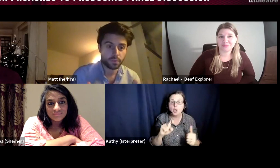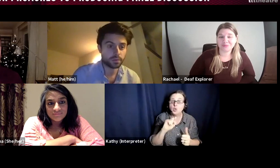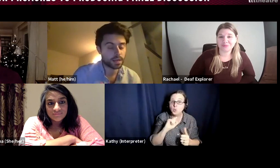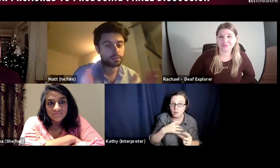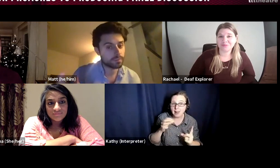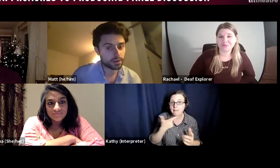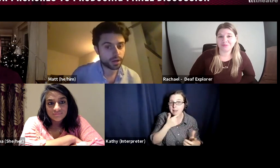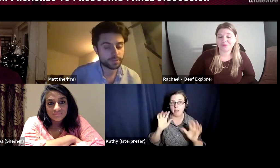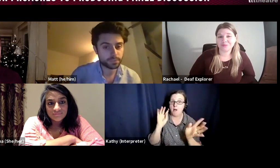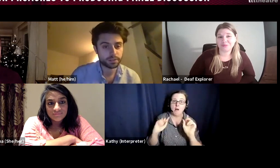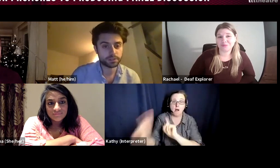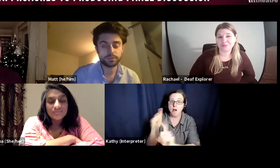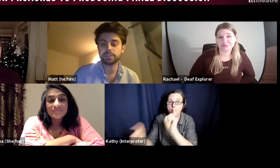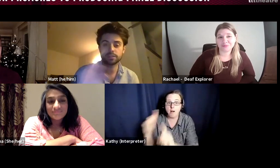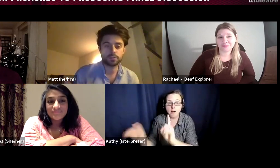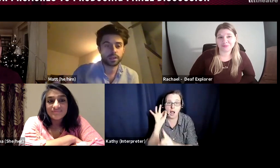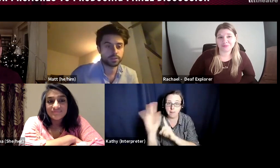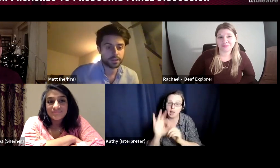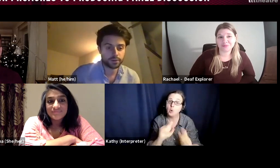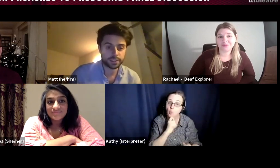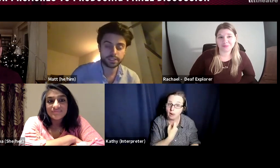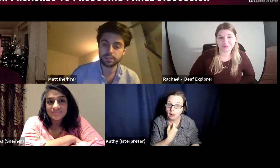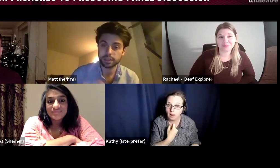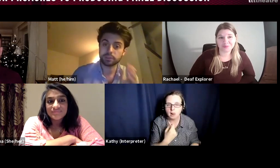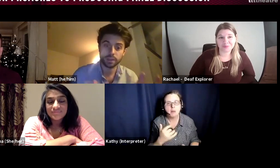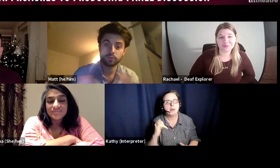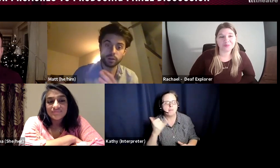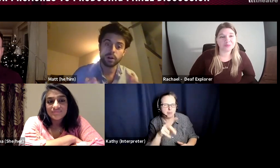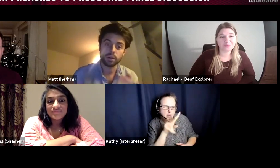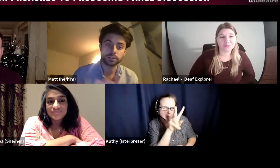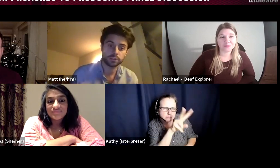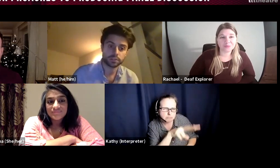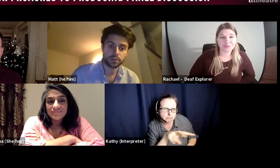many may not have experience of working with deaf artists and you'd have to work hard to decide who